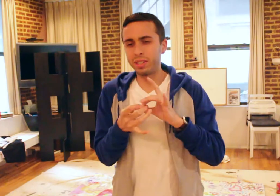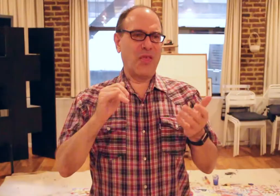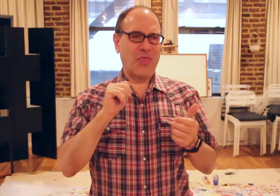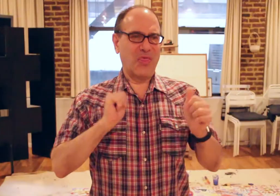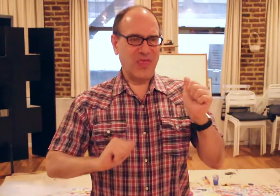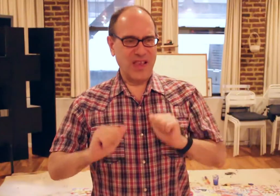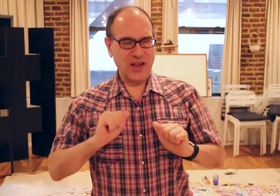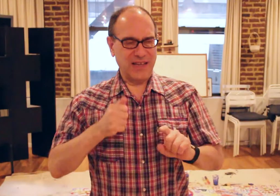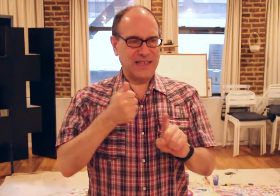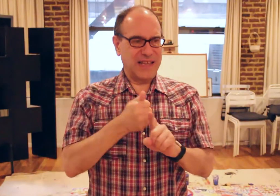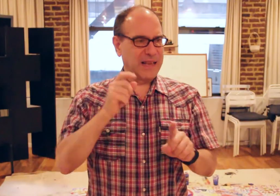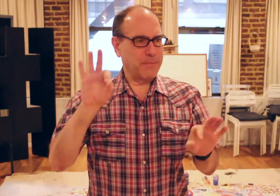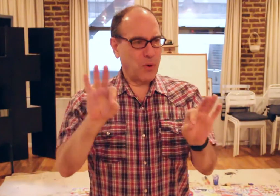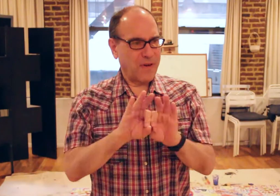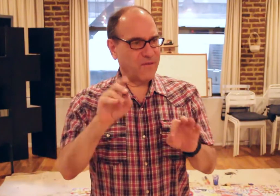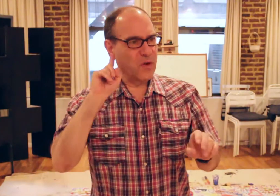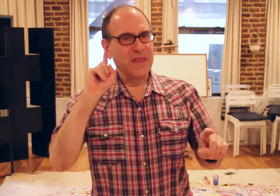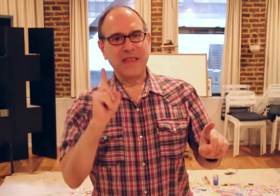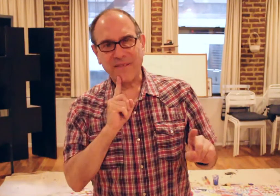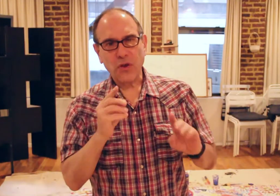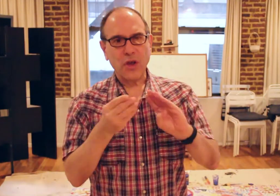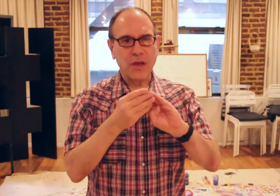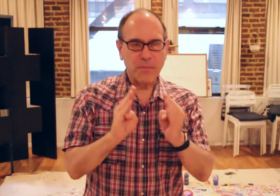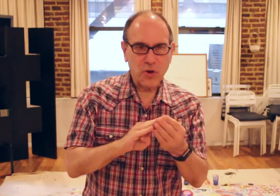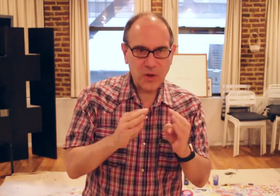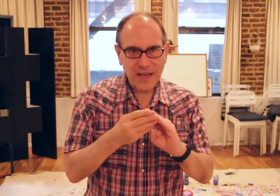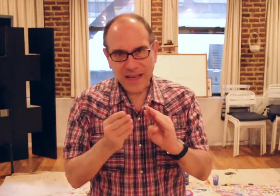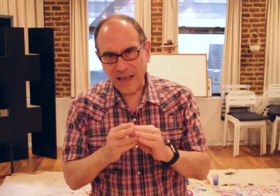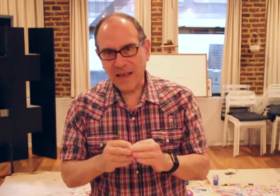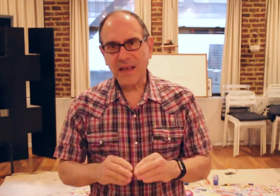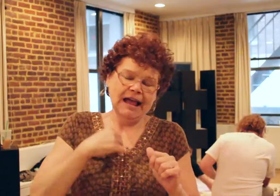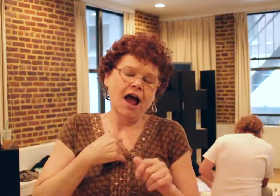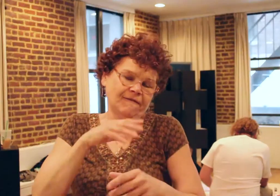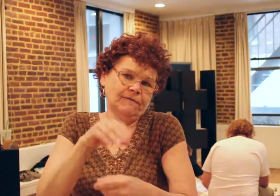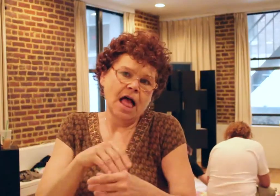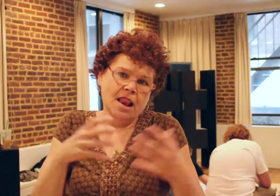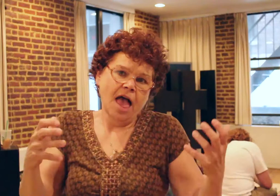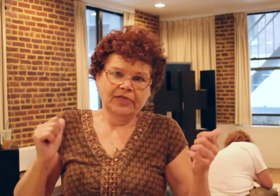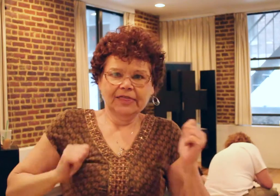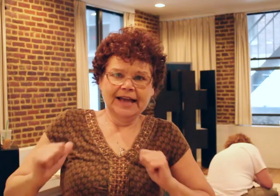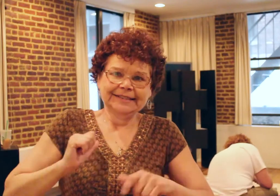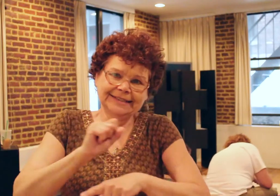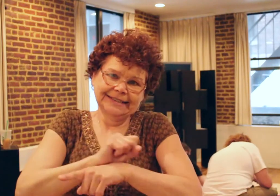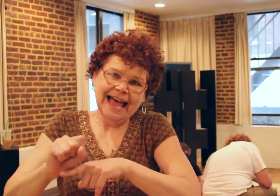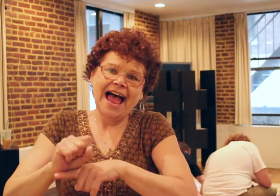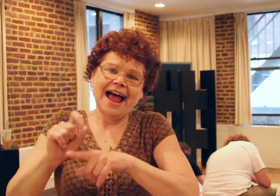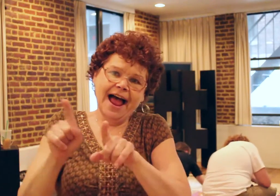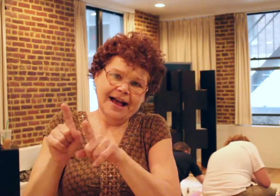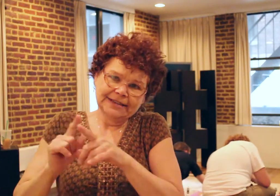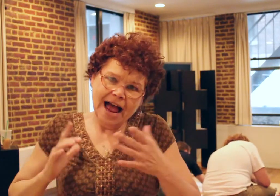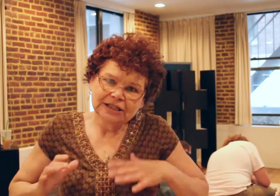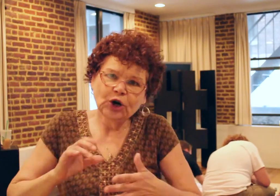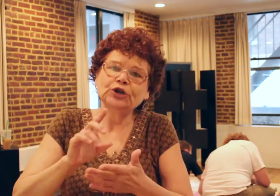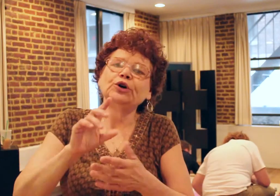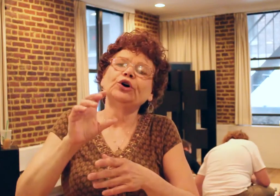Theatre, itself is important for the Deaf community! I've been involved in theatre as an actor, costume